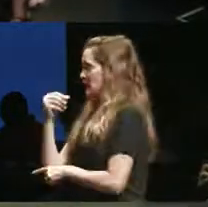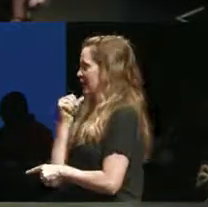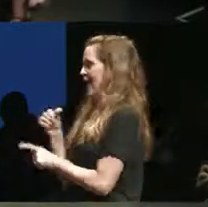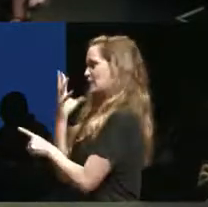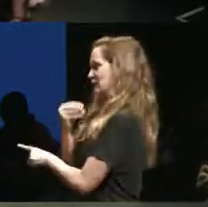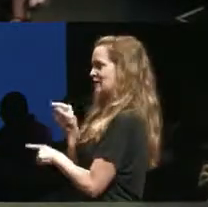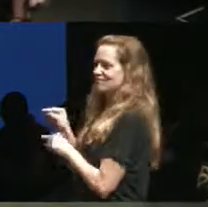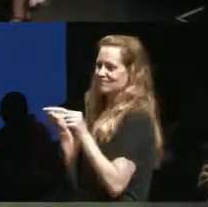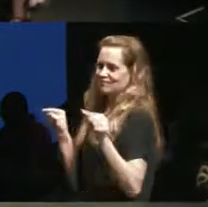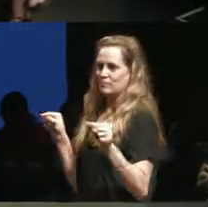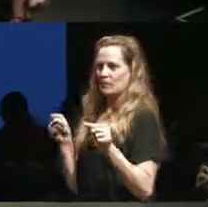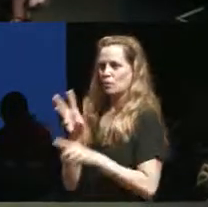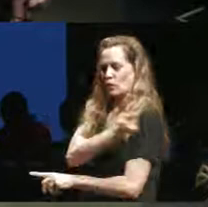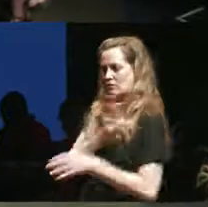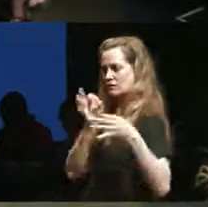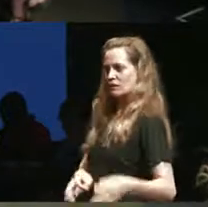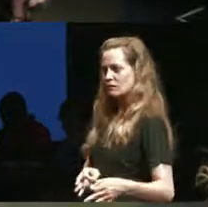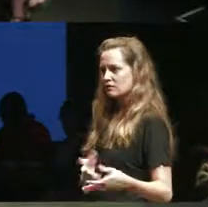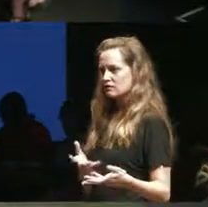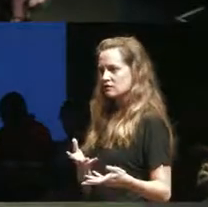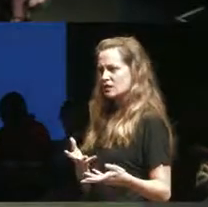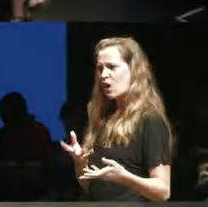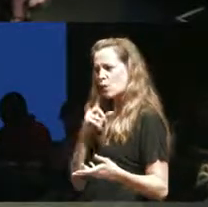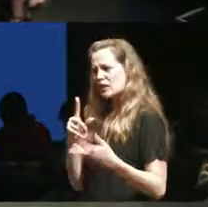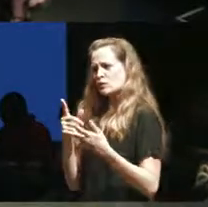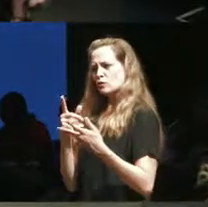what aesthetic is and broadly revisiting and I think we've been talking about